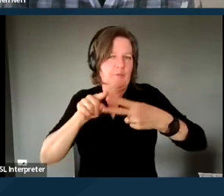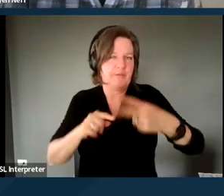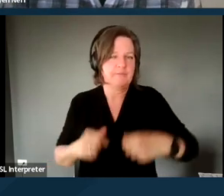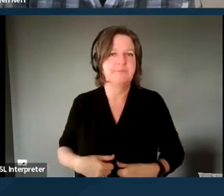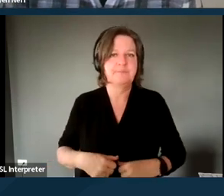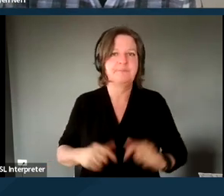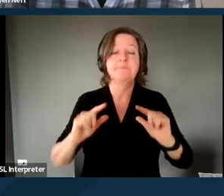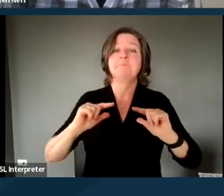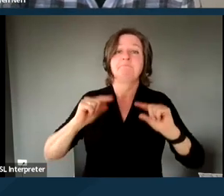And the next slide, please.